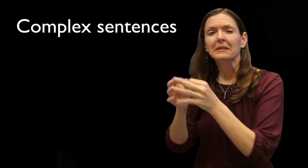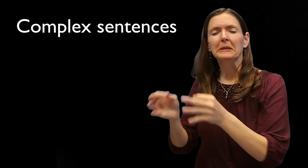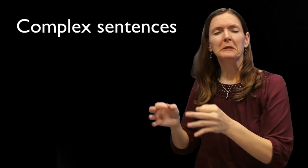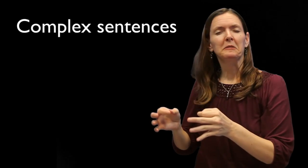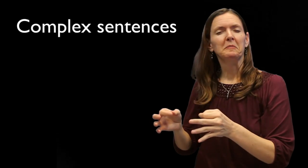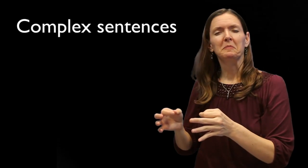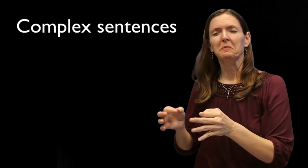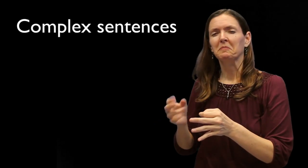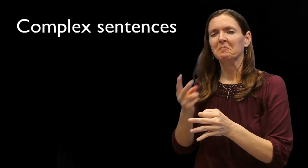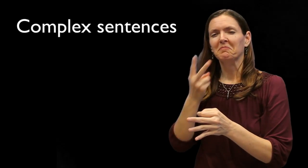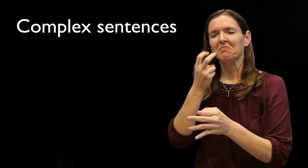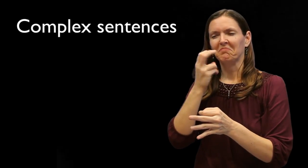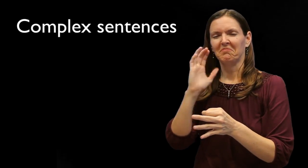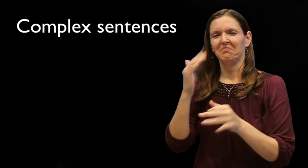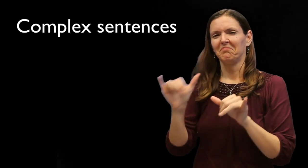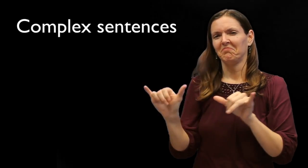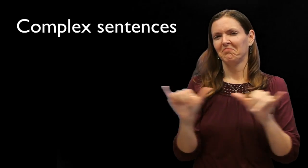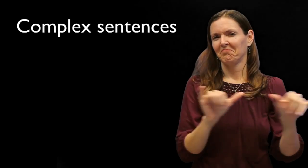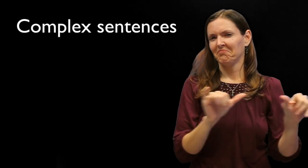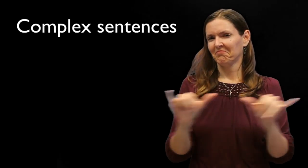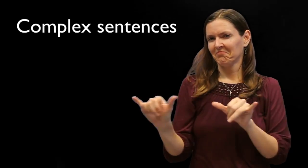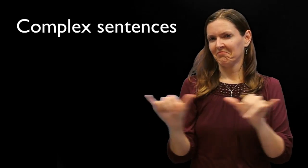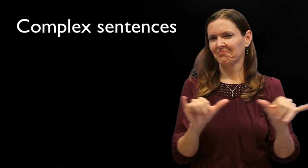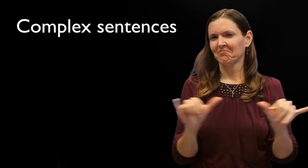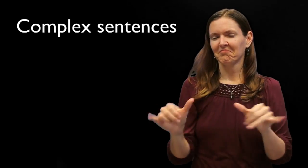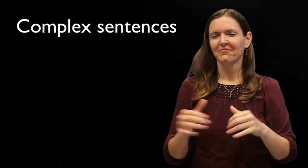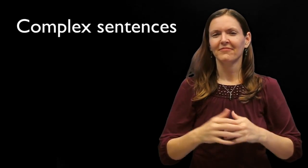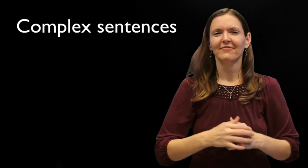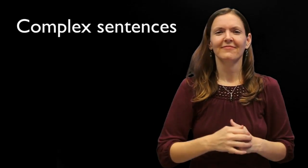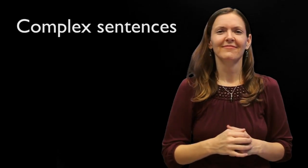use more complex sentences is not necessarily true, and the amounts of complex sentences in both discourses are similar.